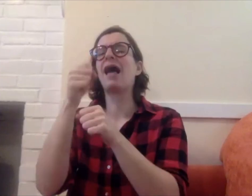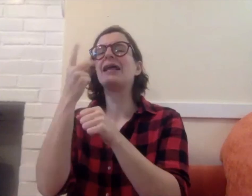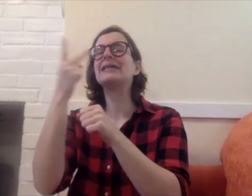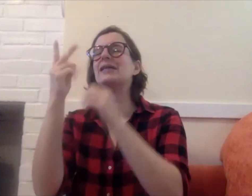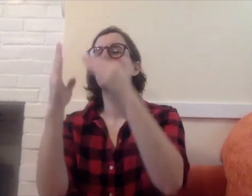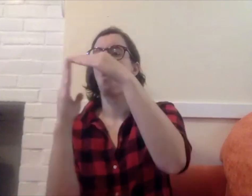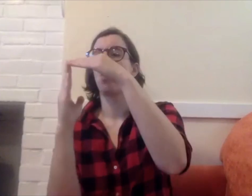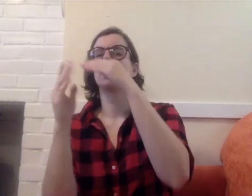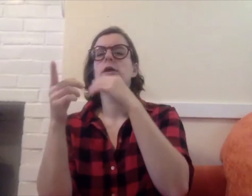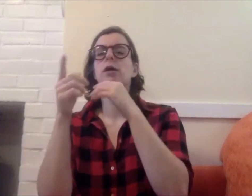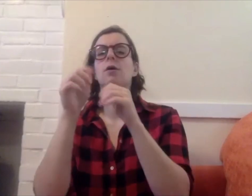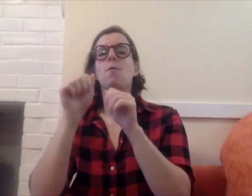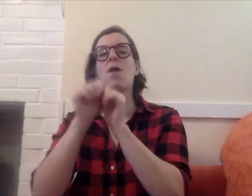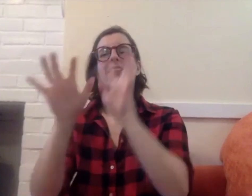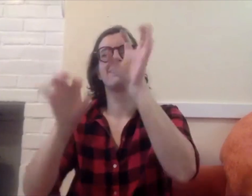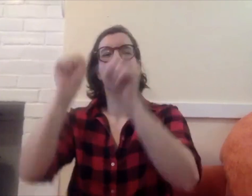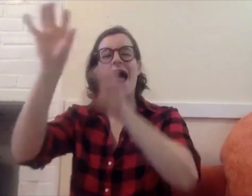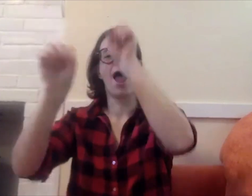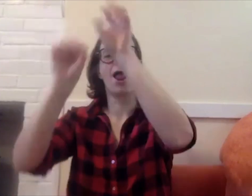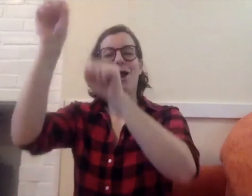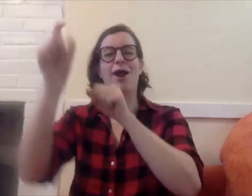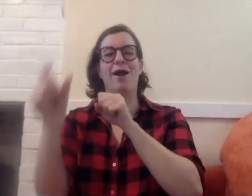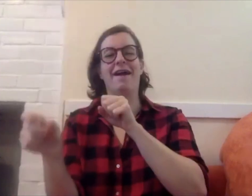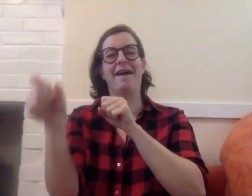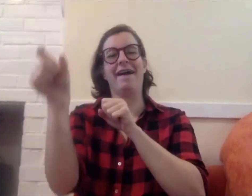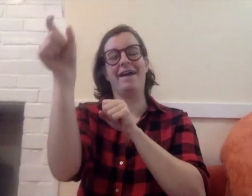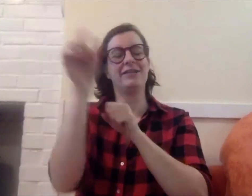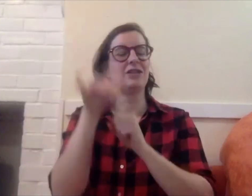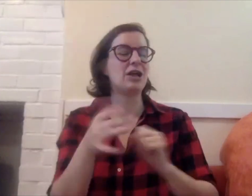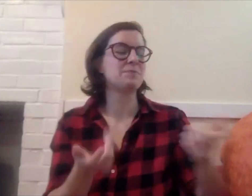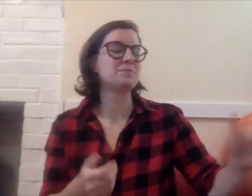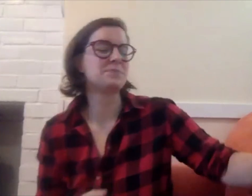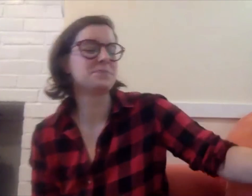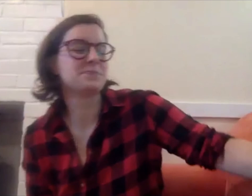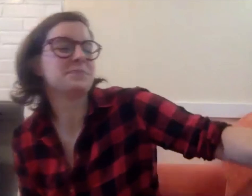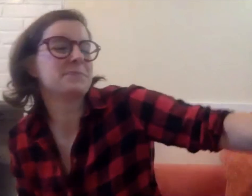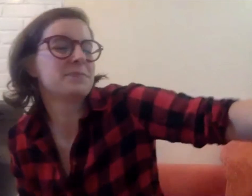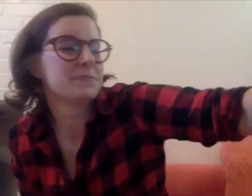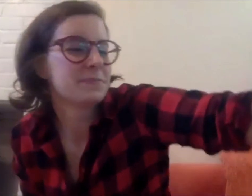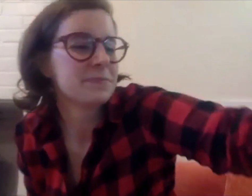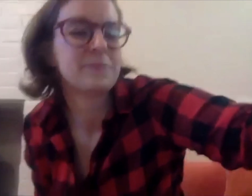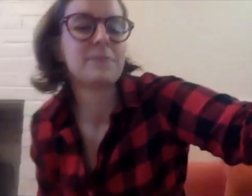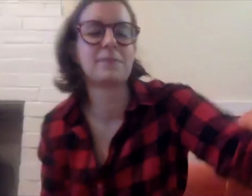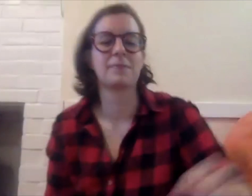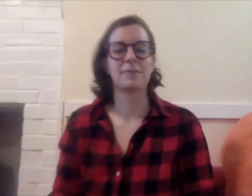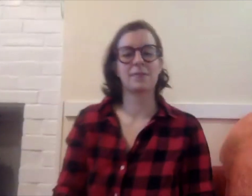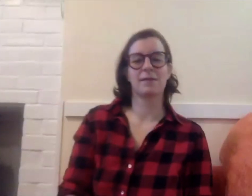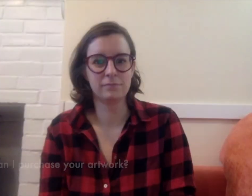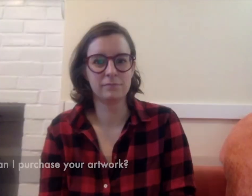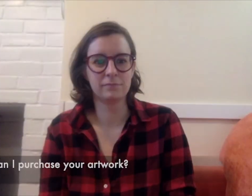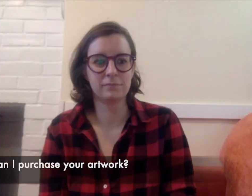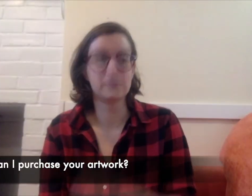cropped but in the real print you can see this little ladder in the top corner.